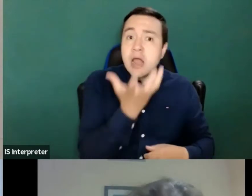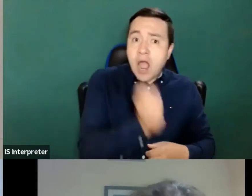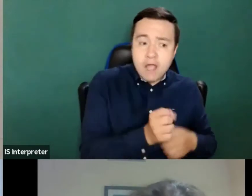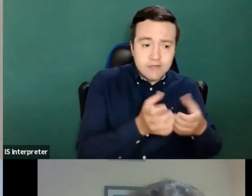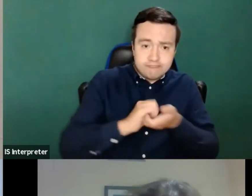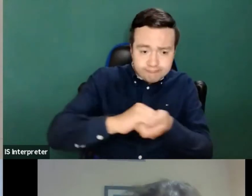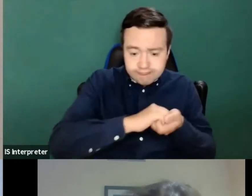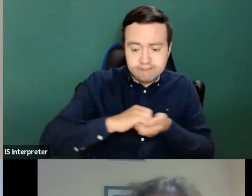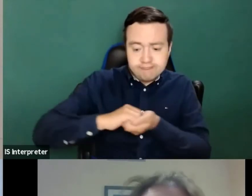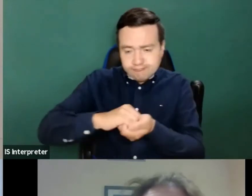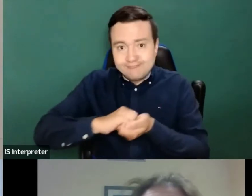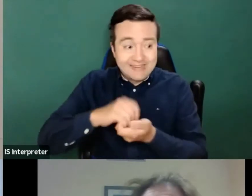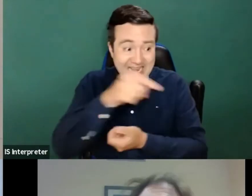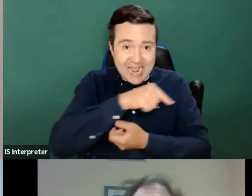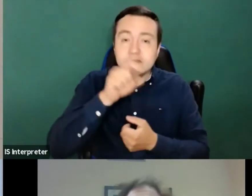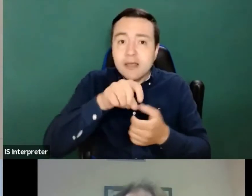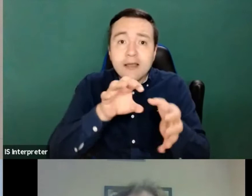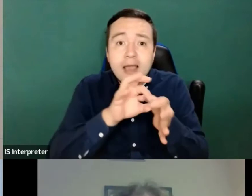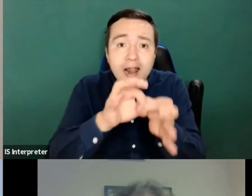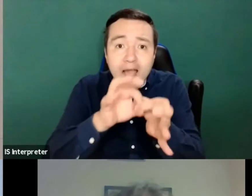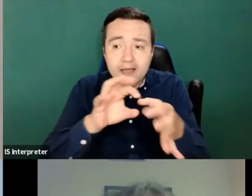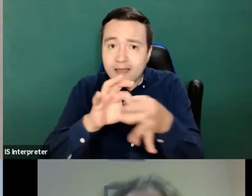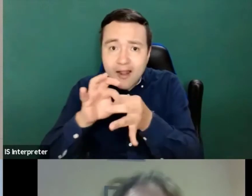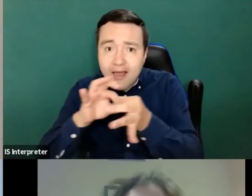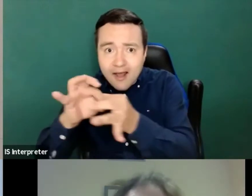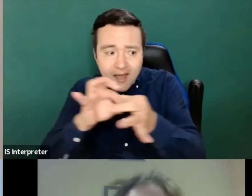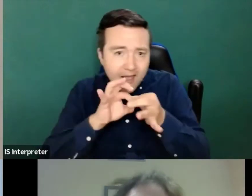And they do and they know that and they know what they need.